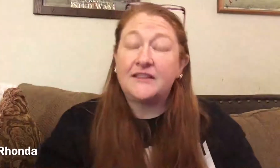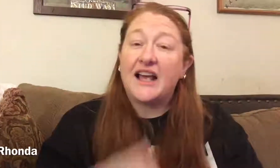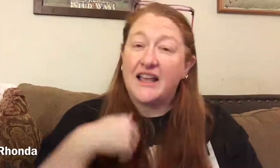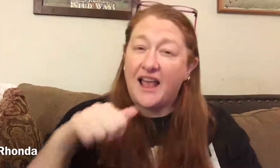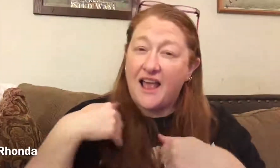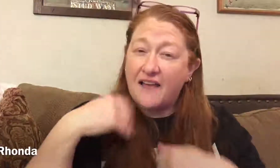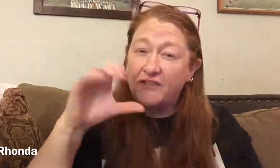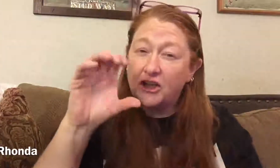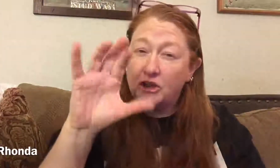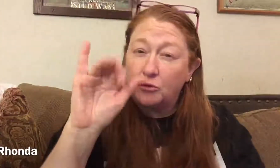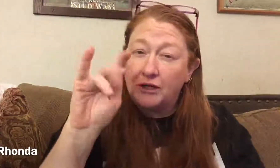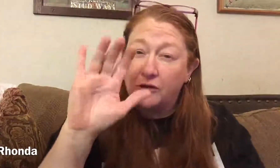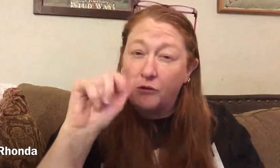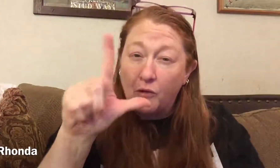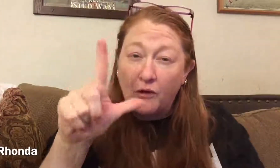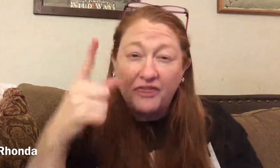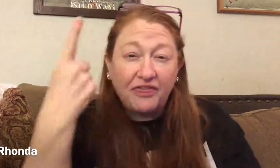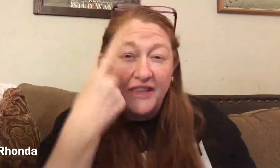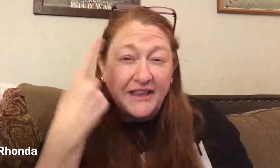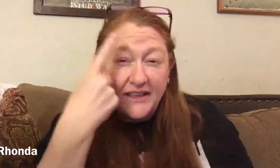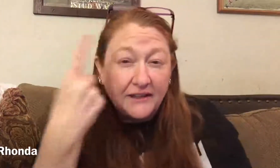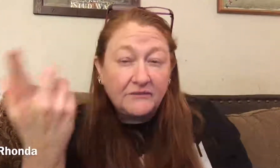I can have critical thinking...